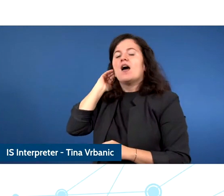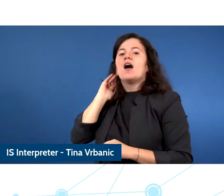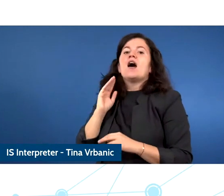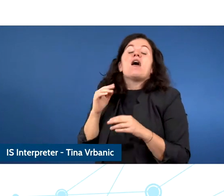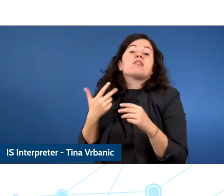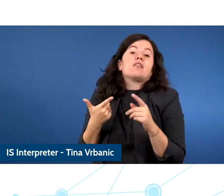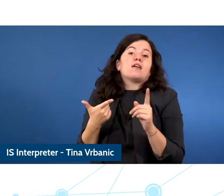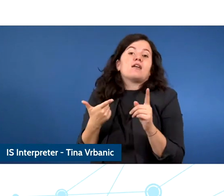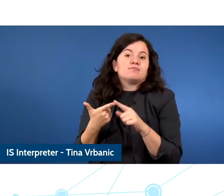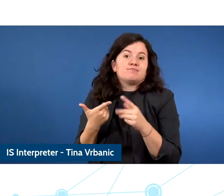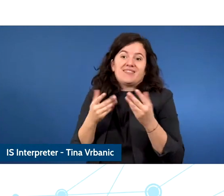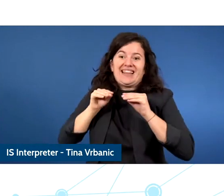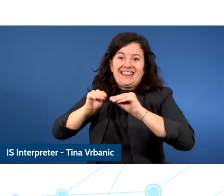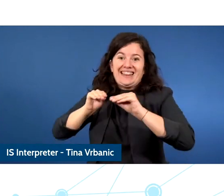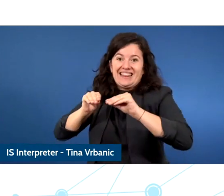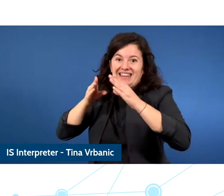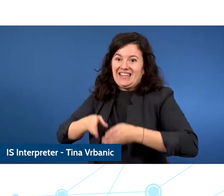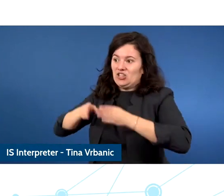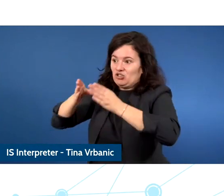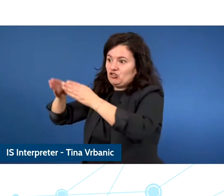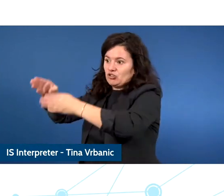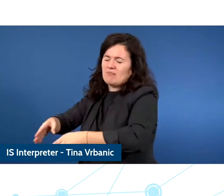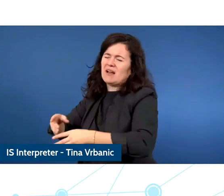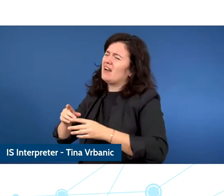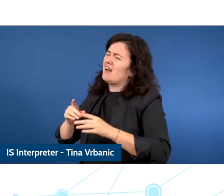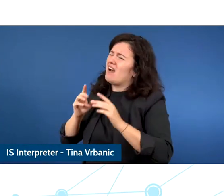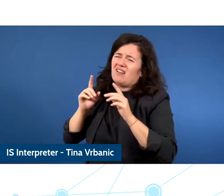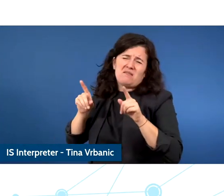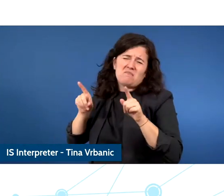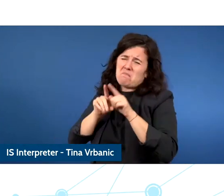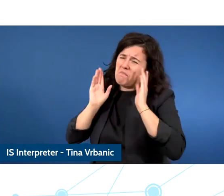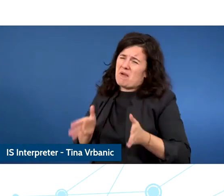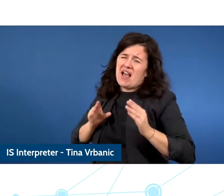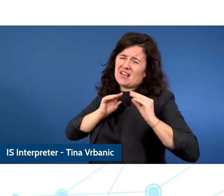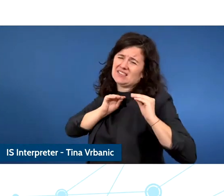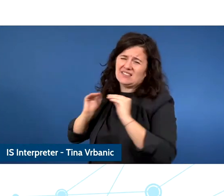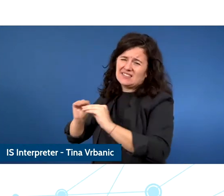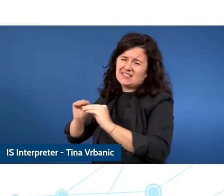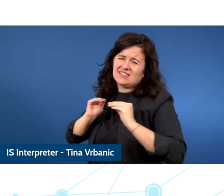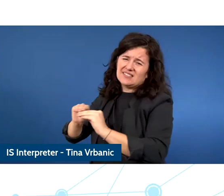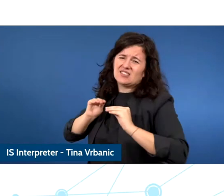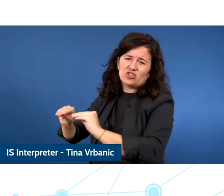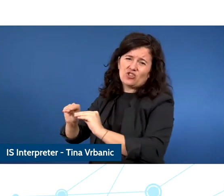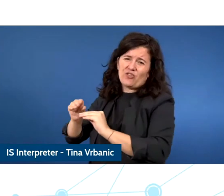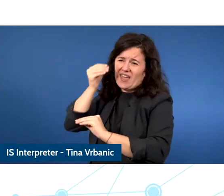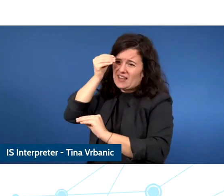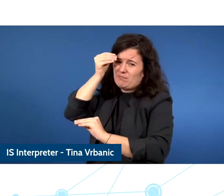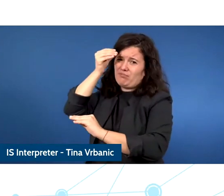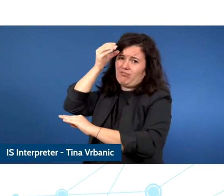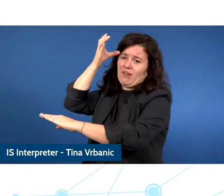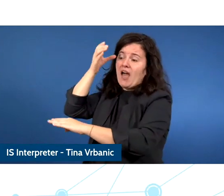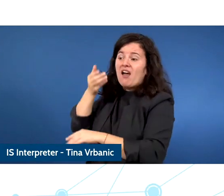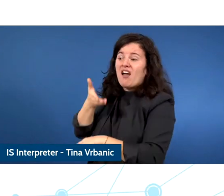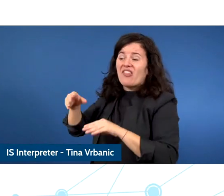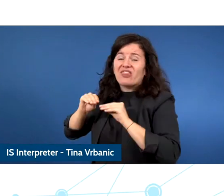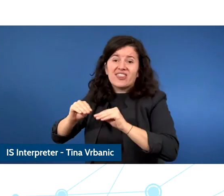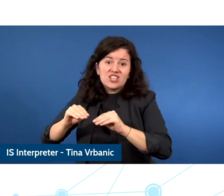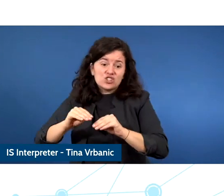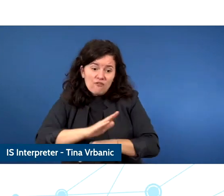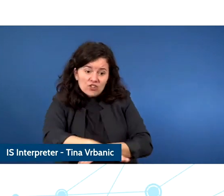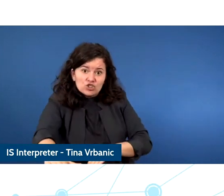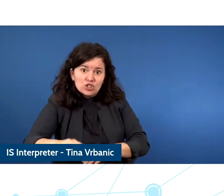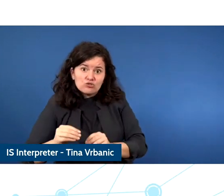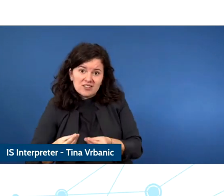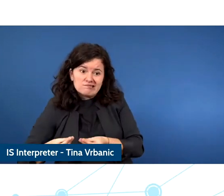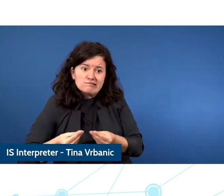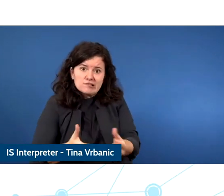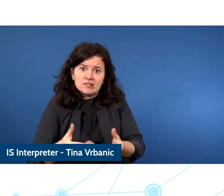can we approximation better trains and other professionals.